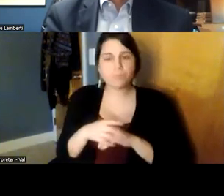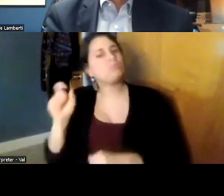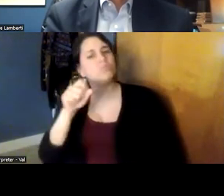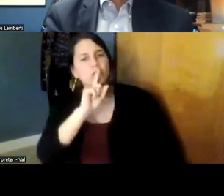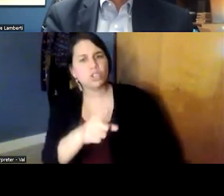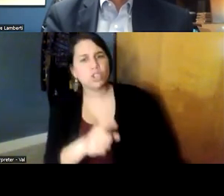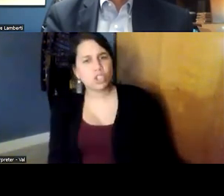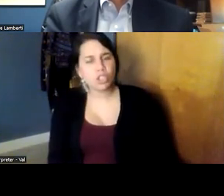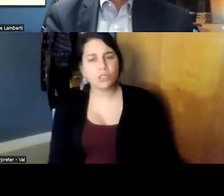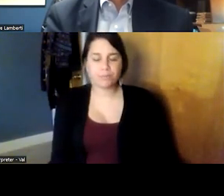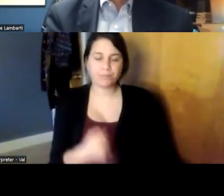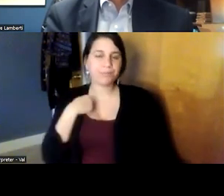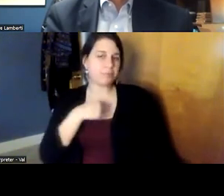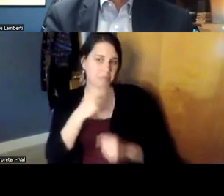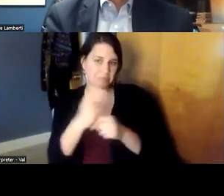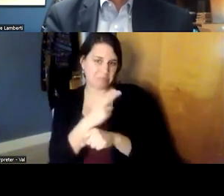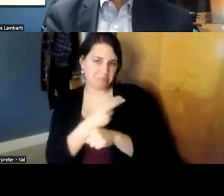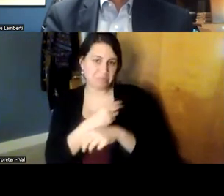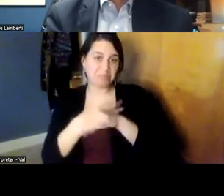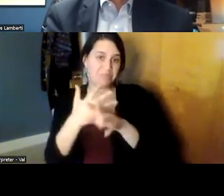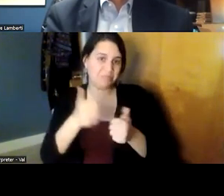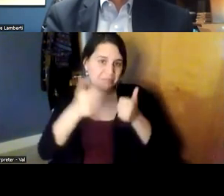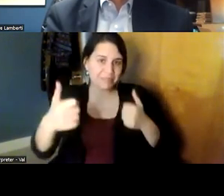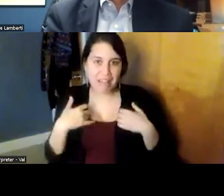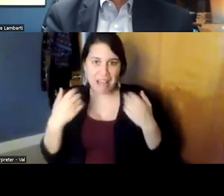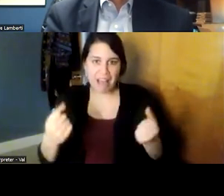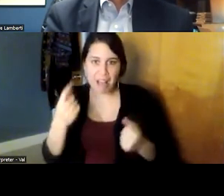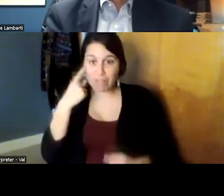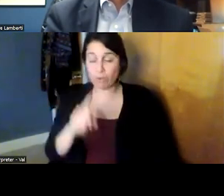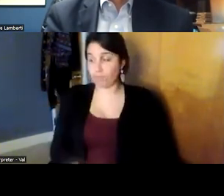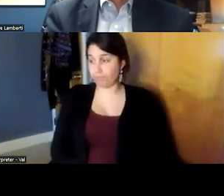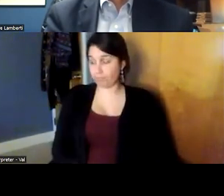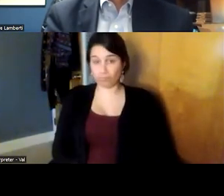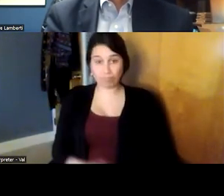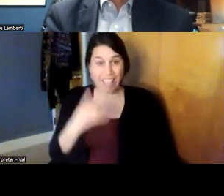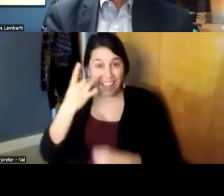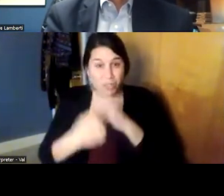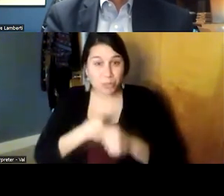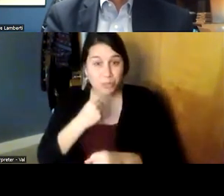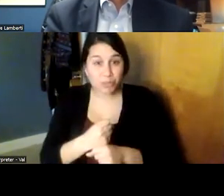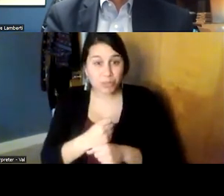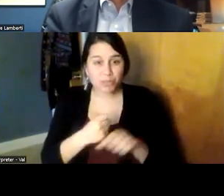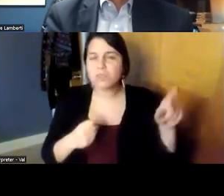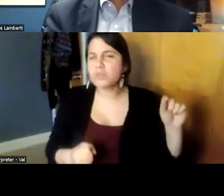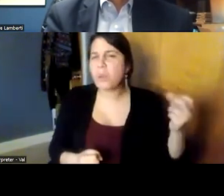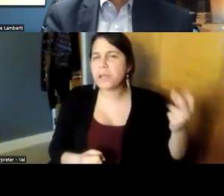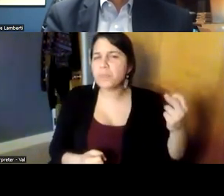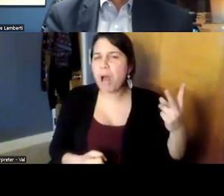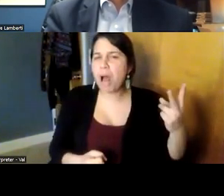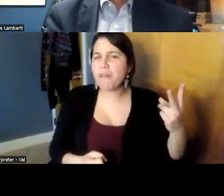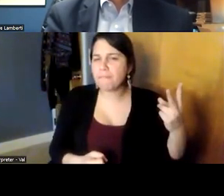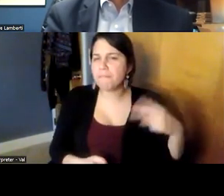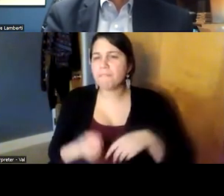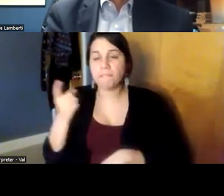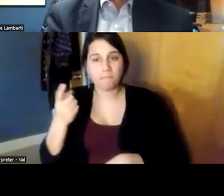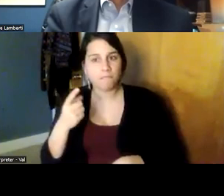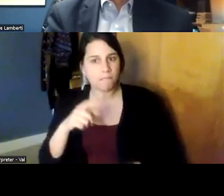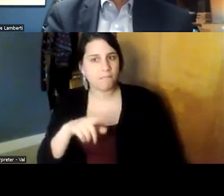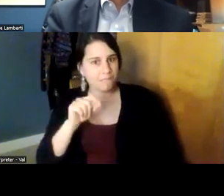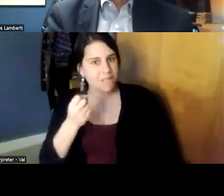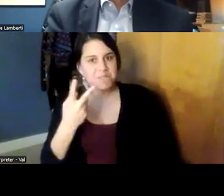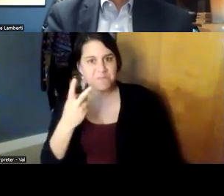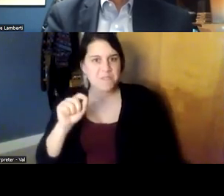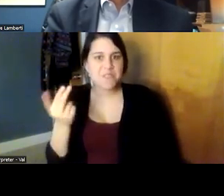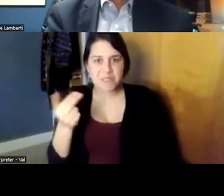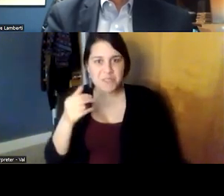been using telehealth for oh my gosh eight years 20 years before 2012 2012 2013 like we we dipped